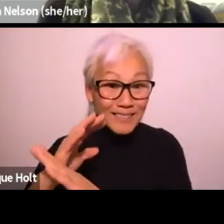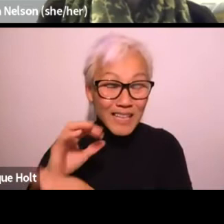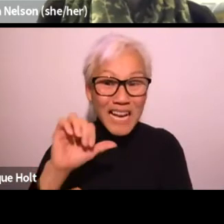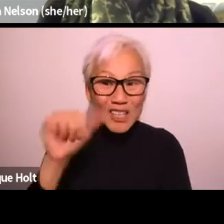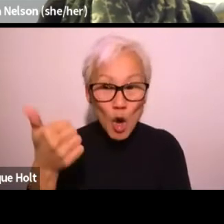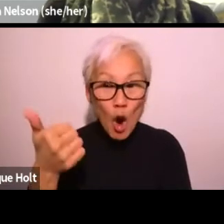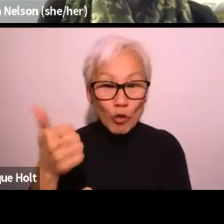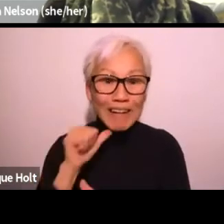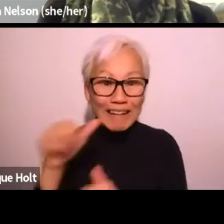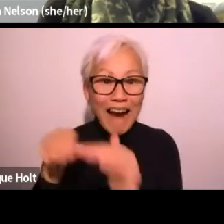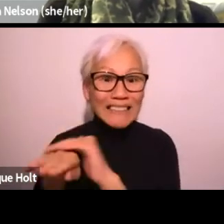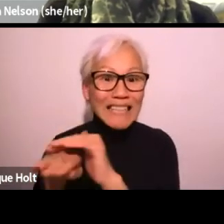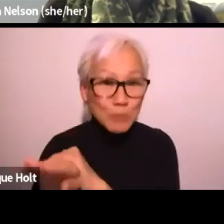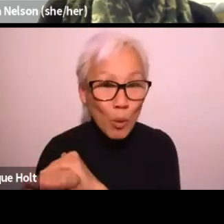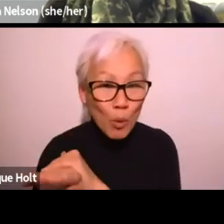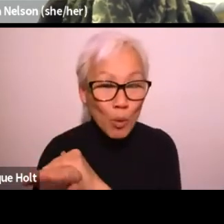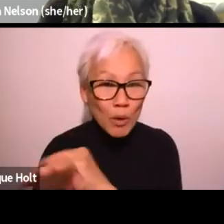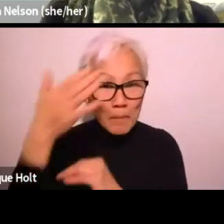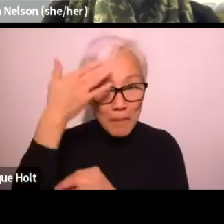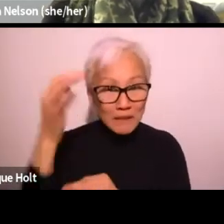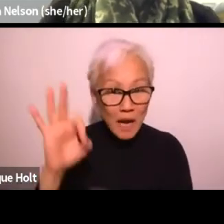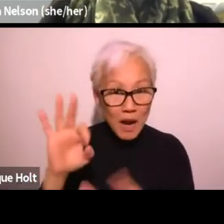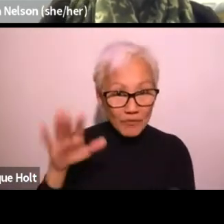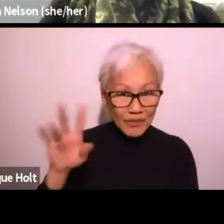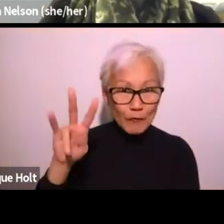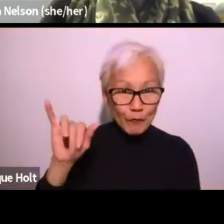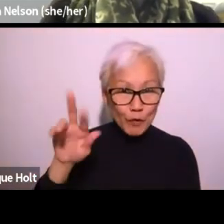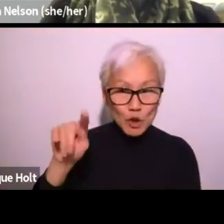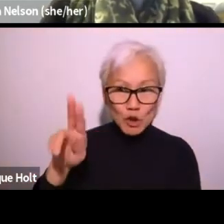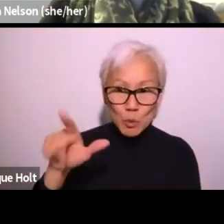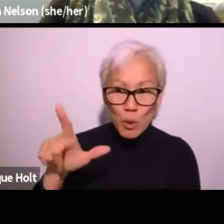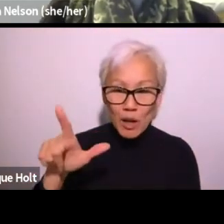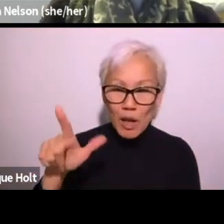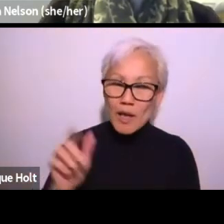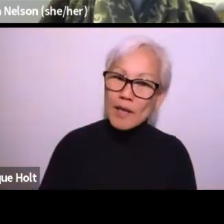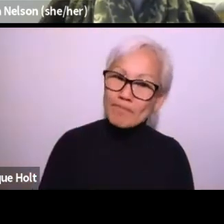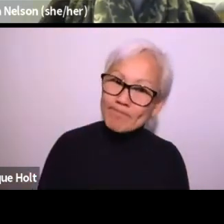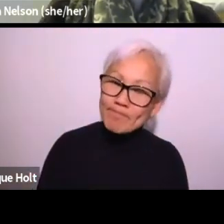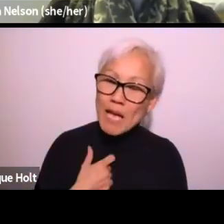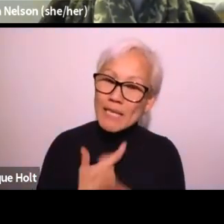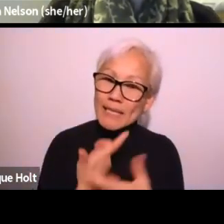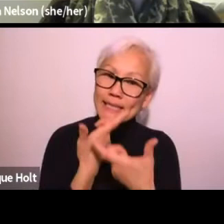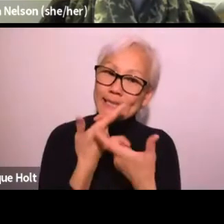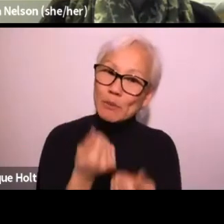it's kind of a barrier, right? It's not very accessible towards them because it's virtual,